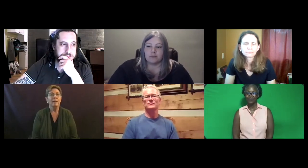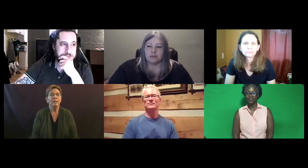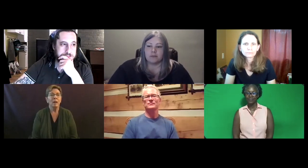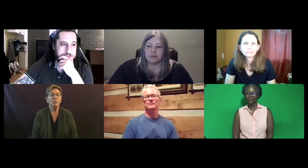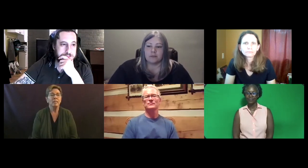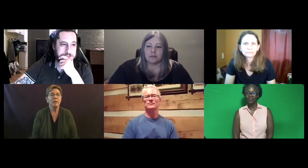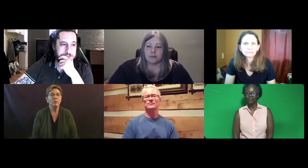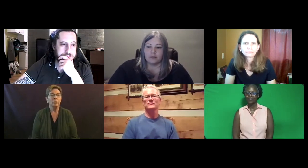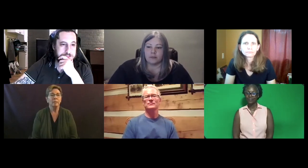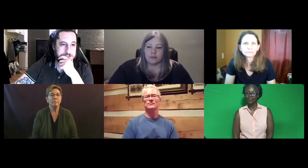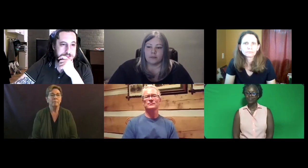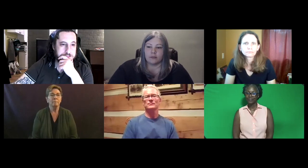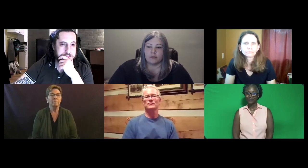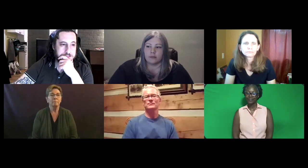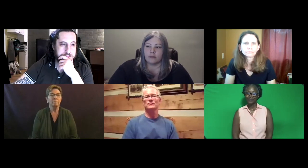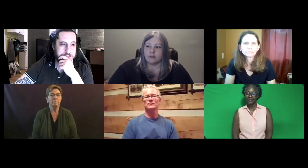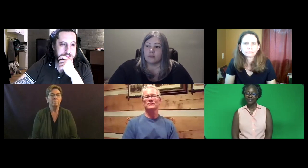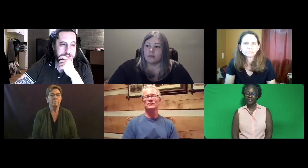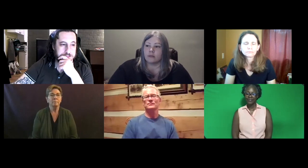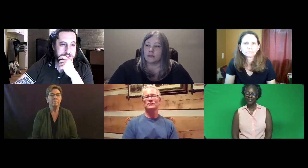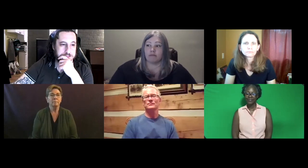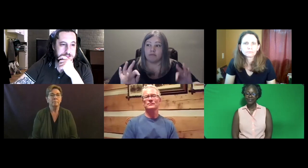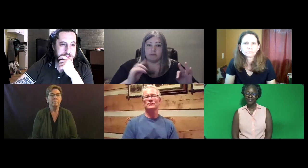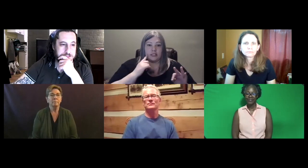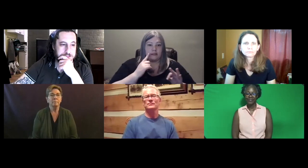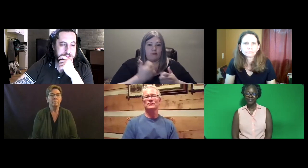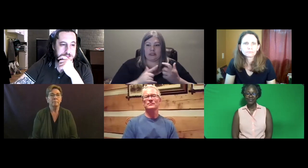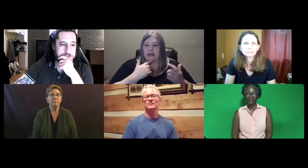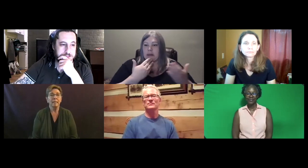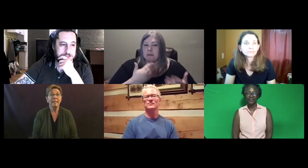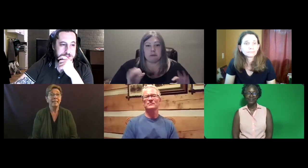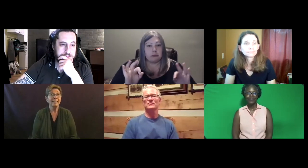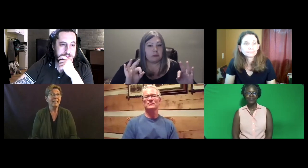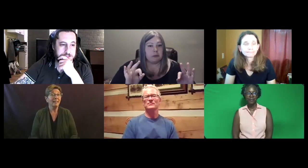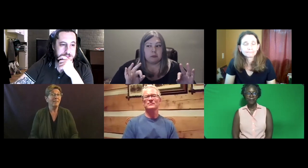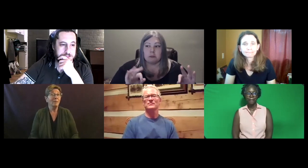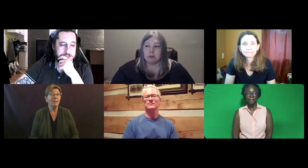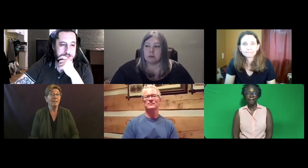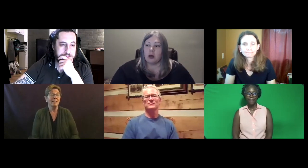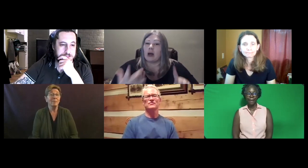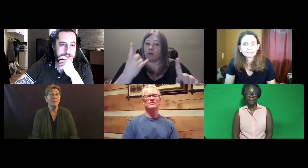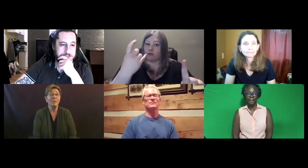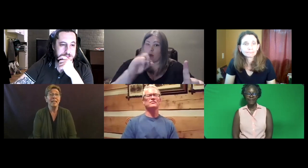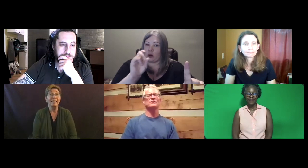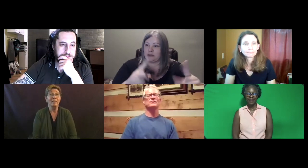The options sound good. I think that's it. I think everyone else is pretty much saying thank you.